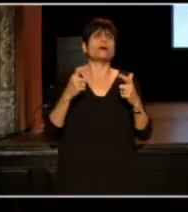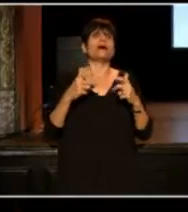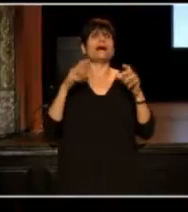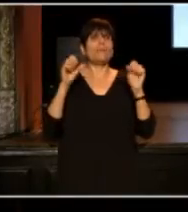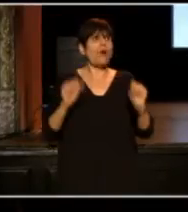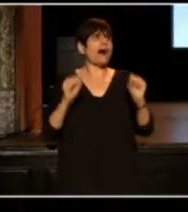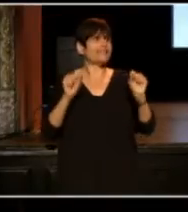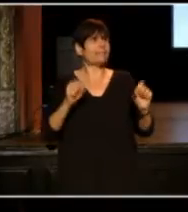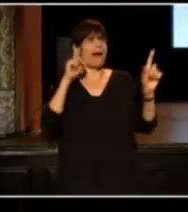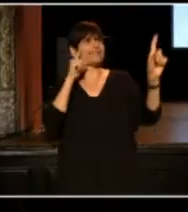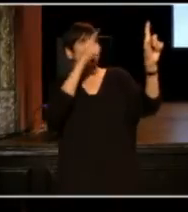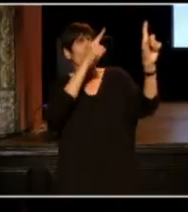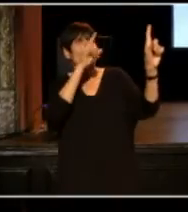in these United States.